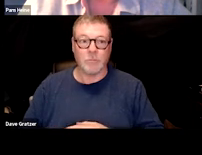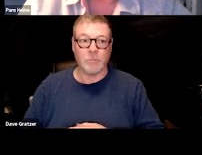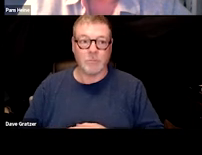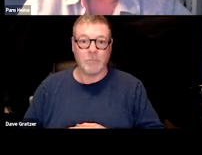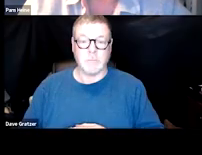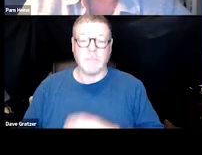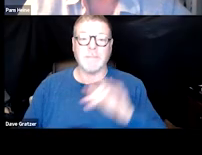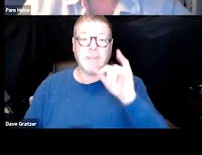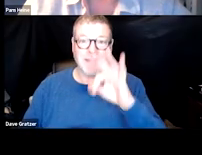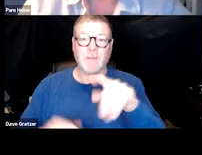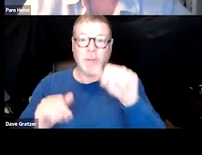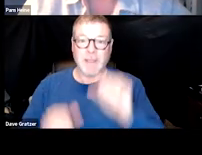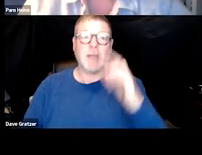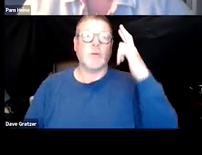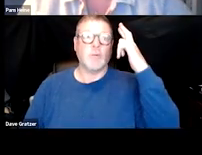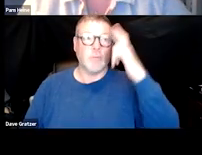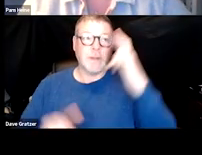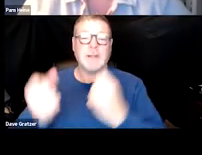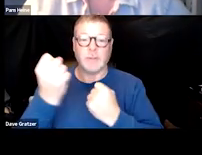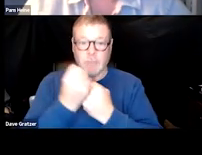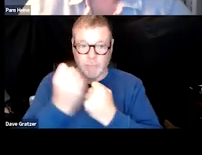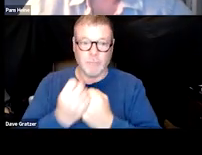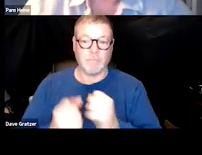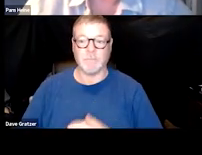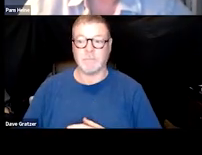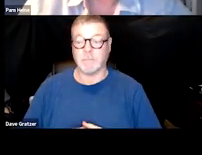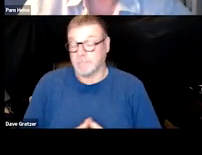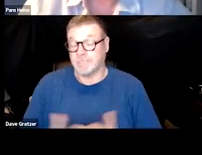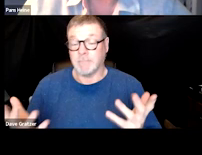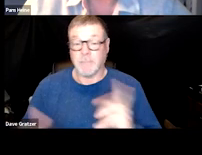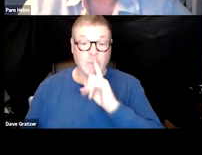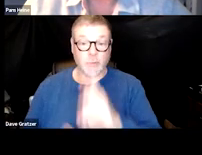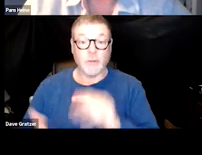that can reasonably support the symptoms. So sure, diaries are great.